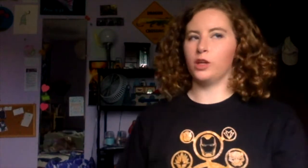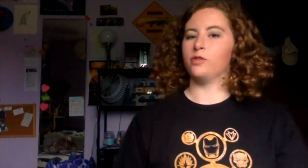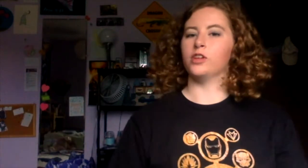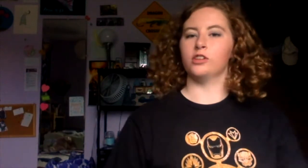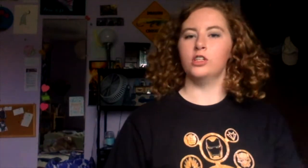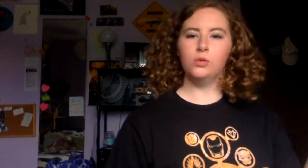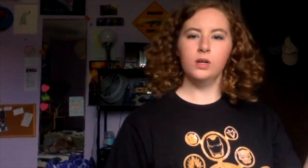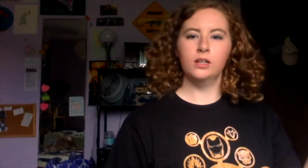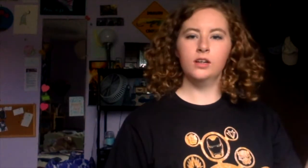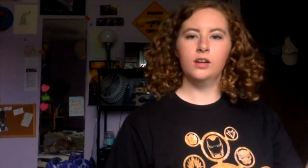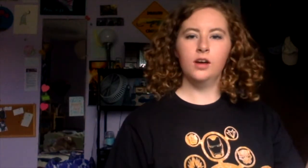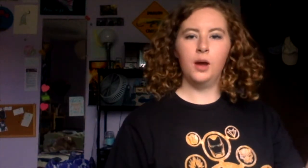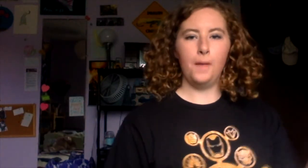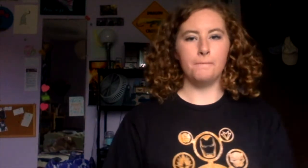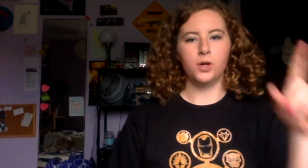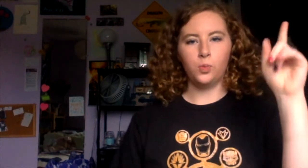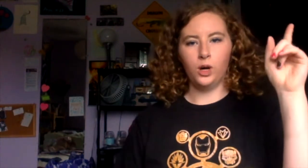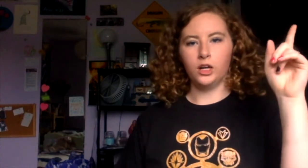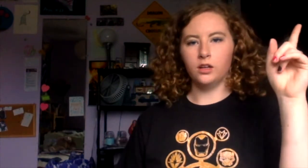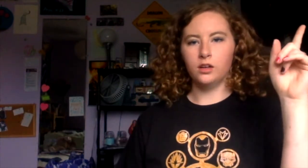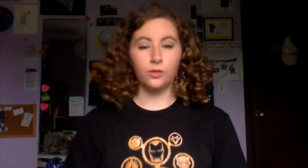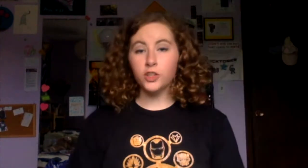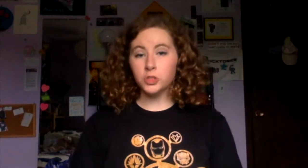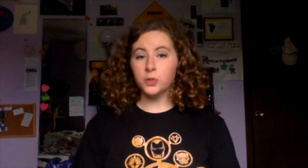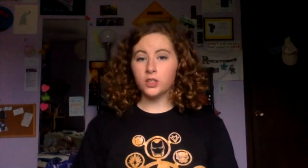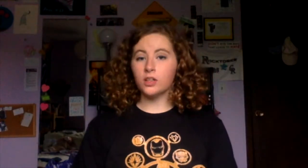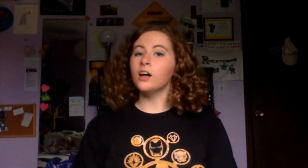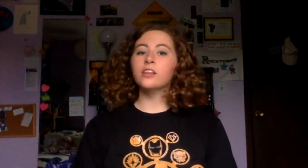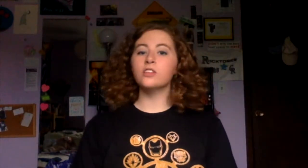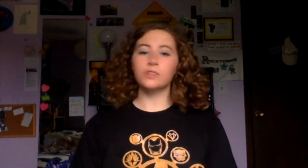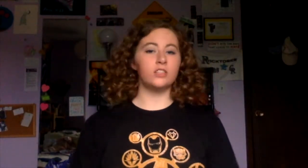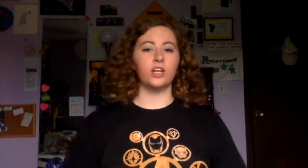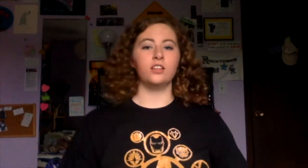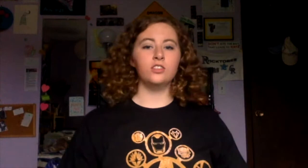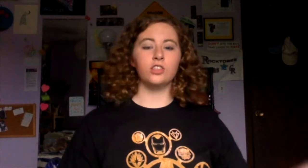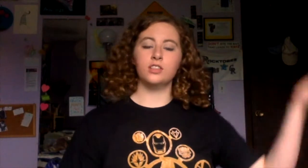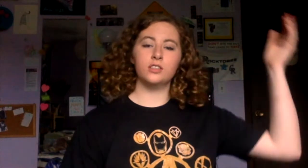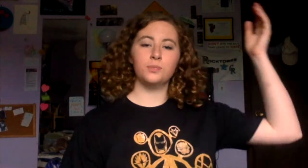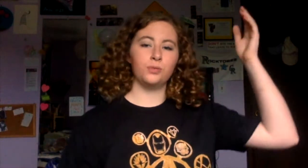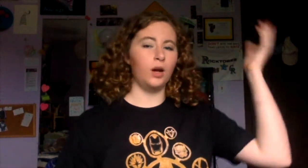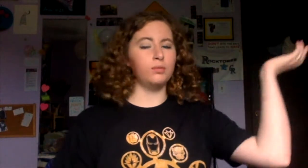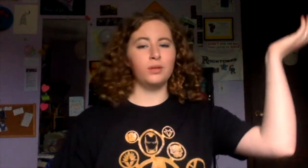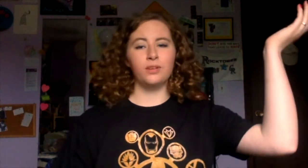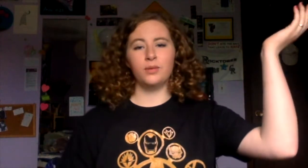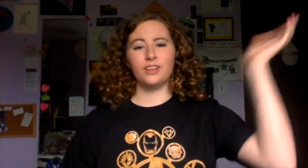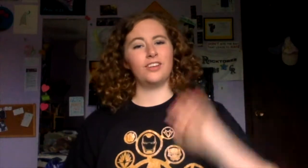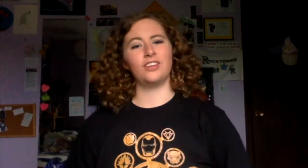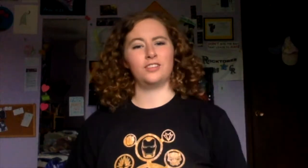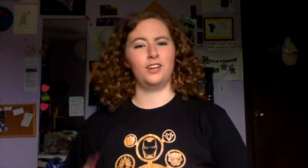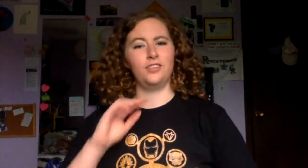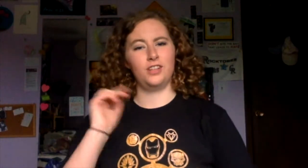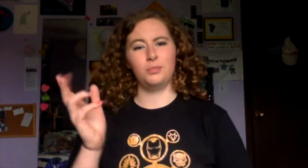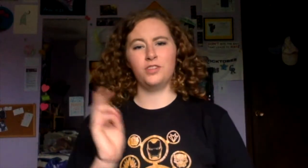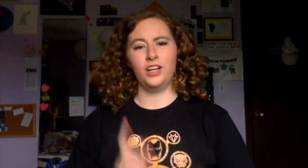Without further ado, book one. The first book on this reading challenge is probably one we can all think of off the top